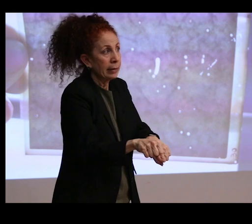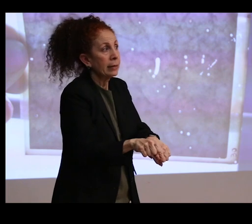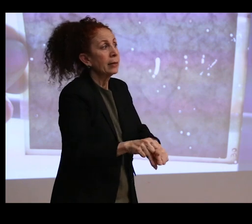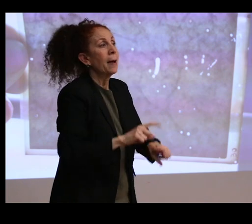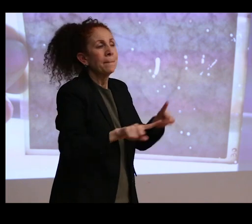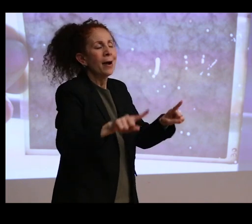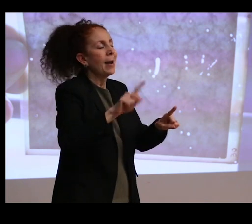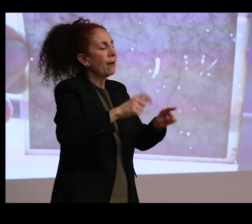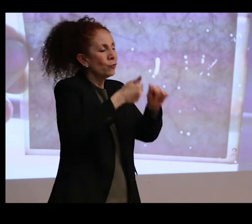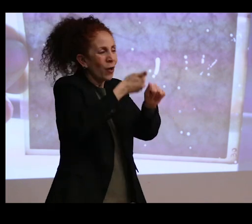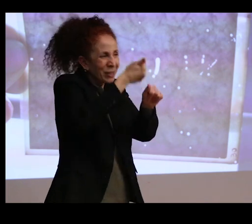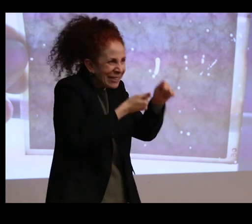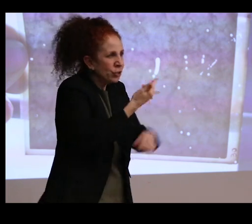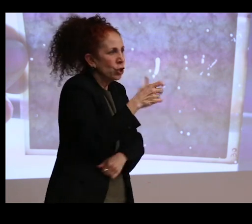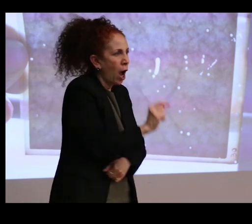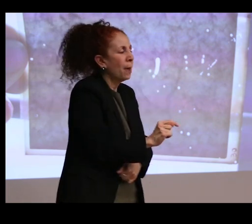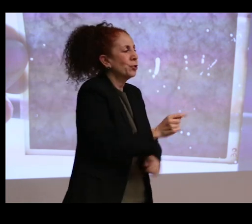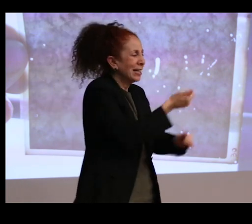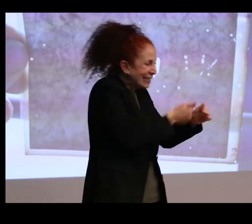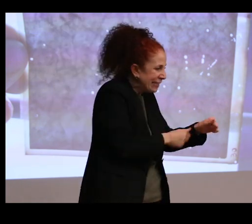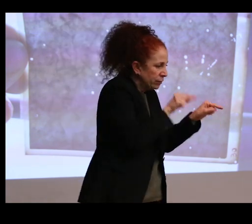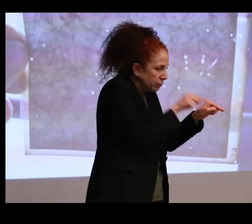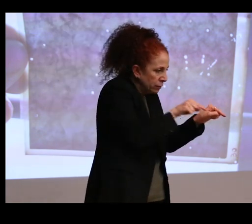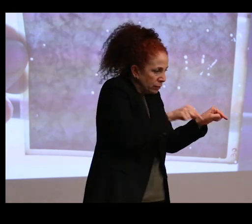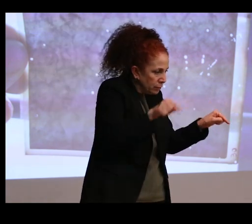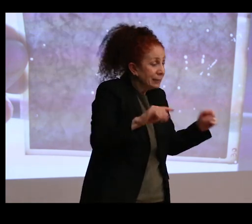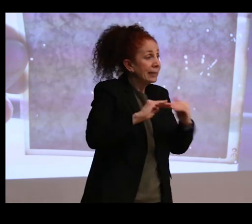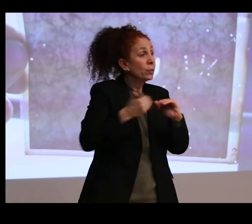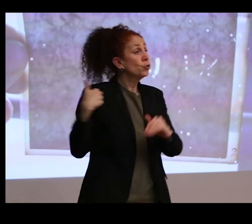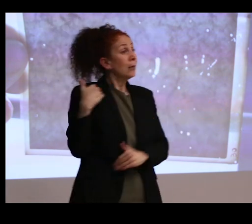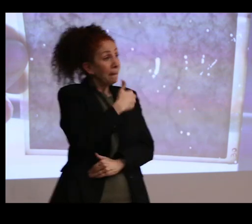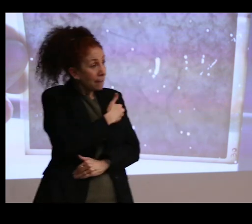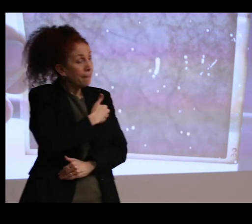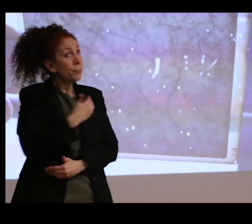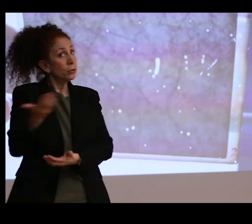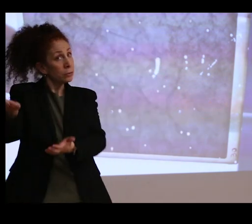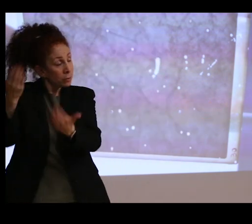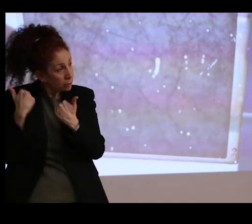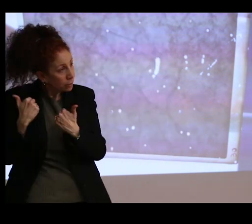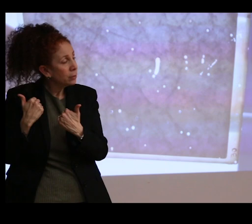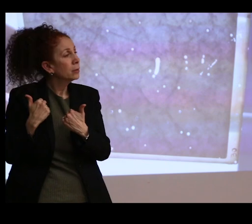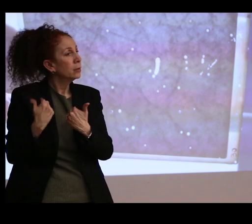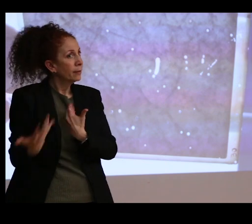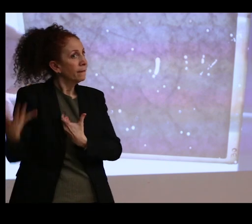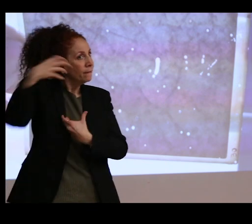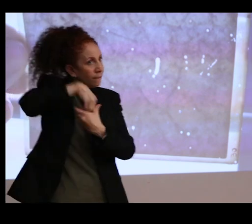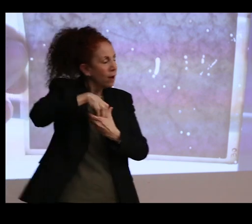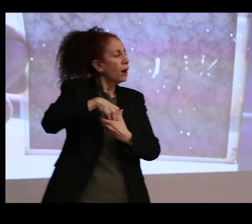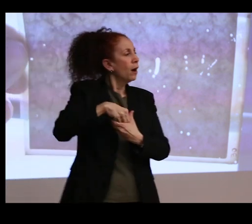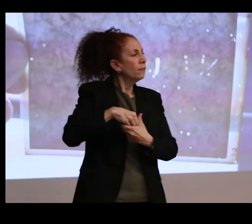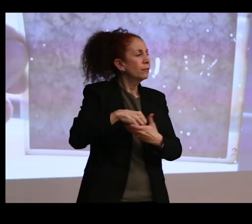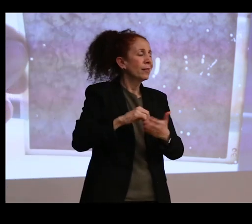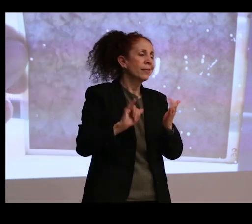by object, community member by community member. And, to me, that's the most sustainable way and, frankly,